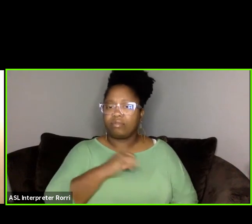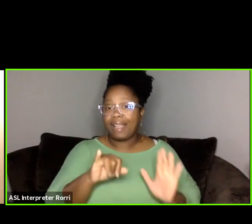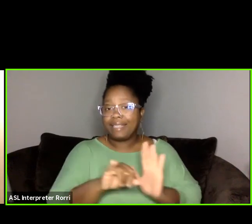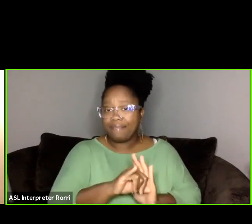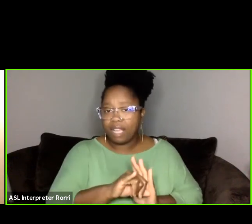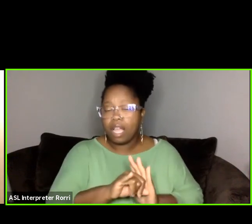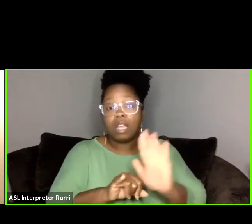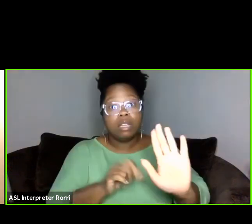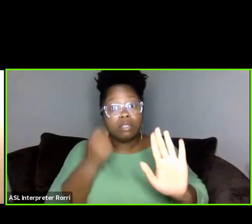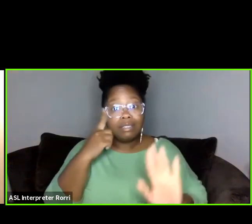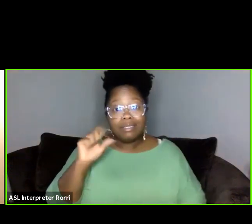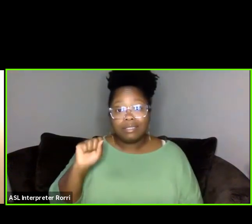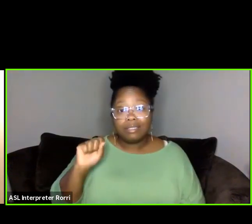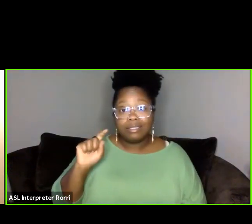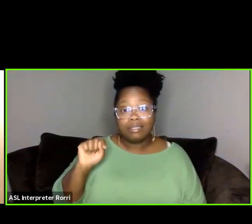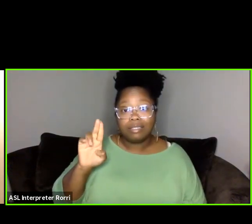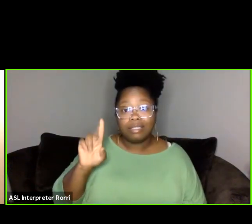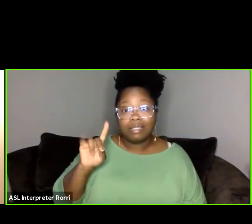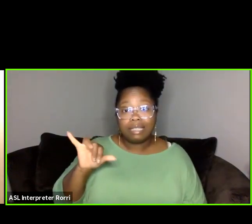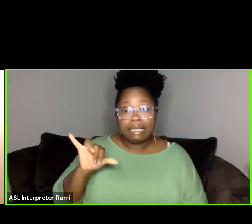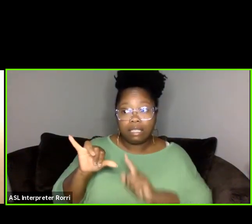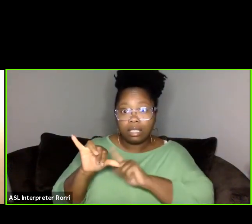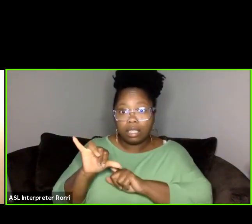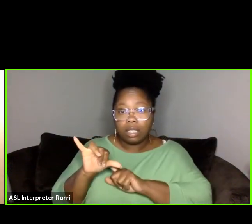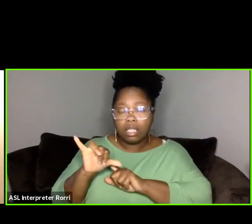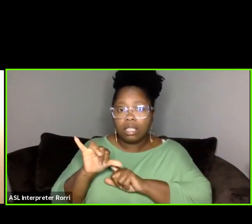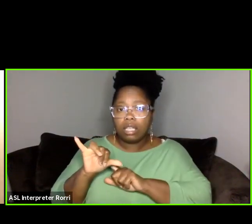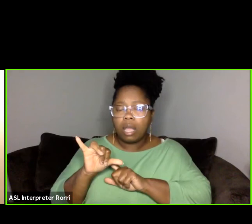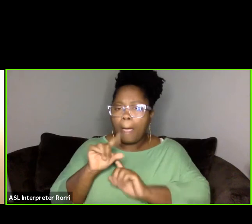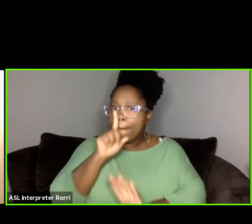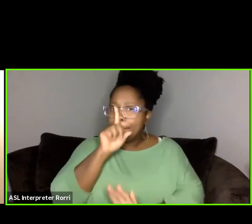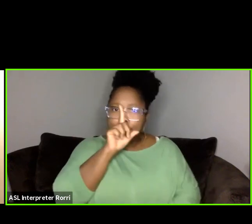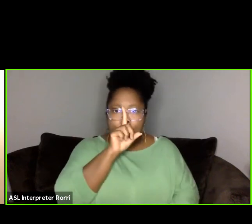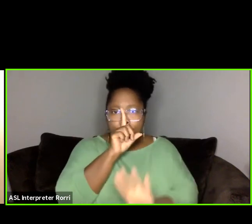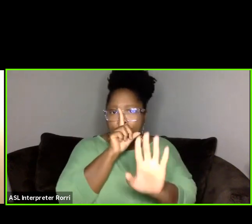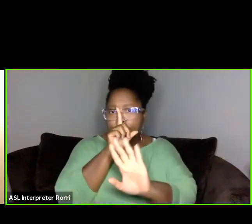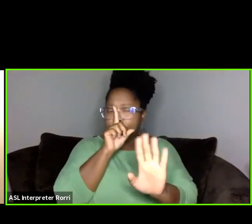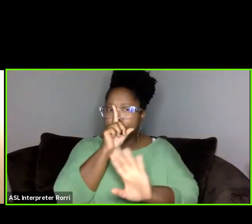I'm not necessarily even endorsing study in, you know,